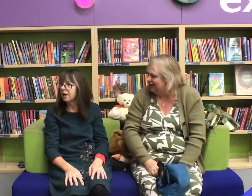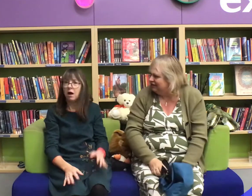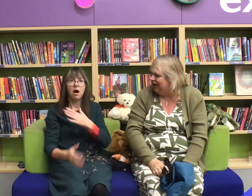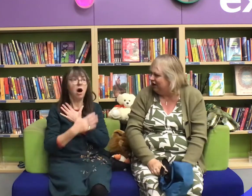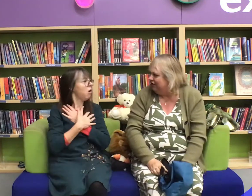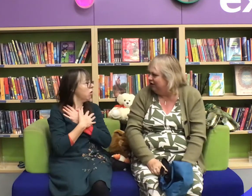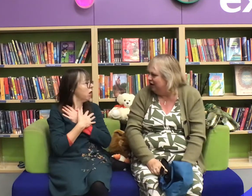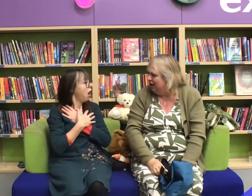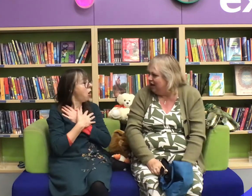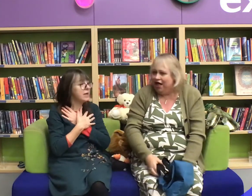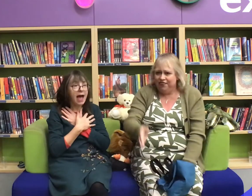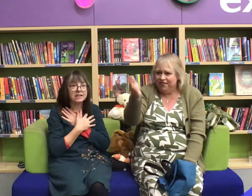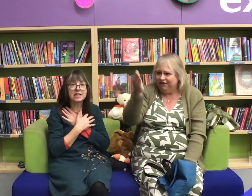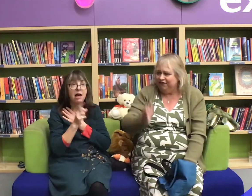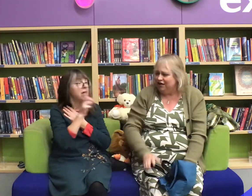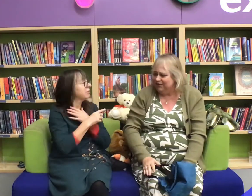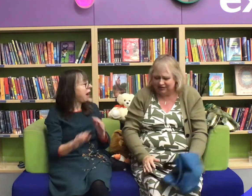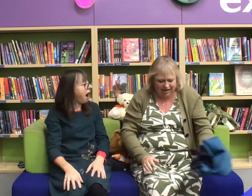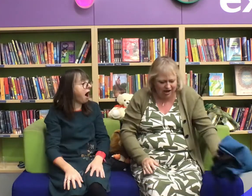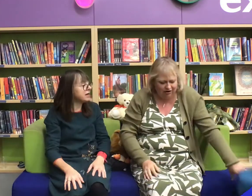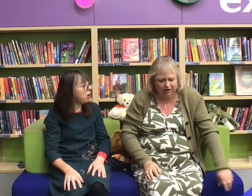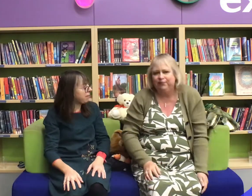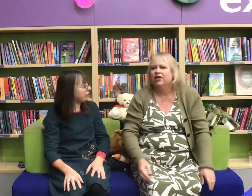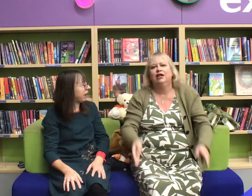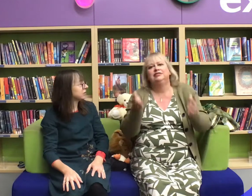Oh yes! On that farm there was a scarecrow. There's a song about that.